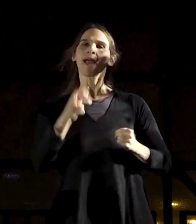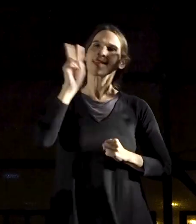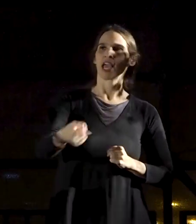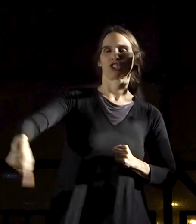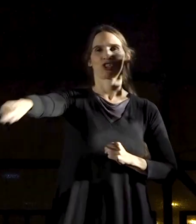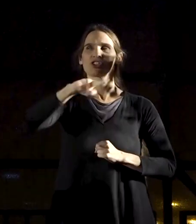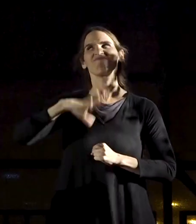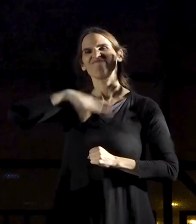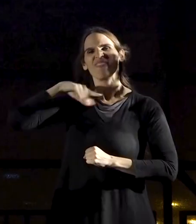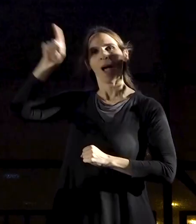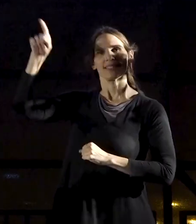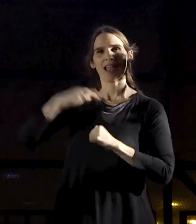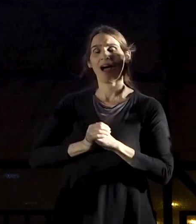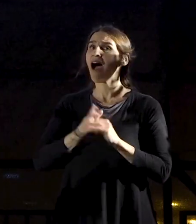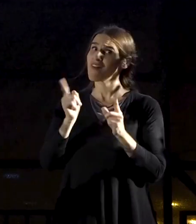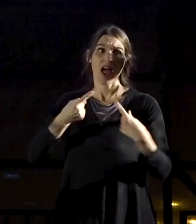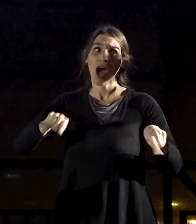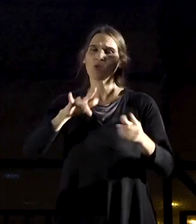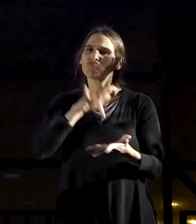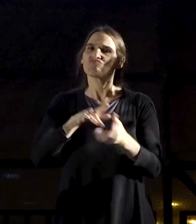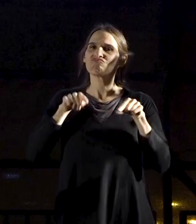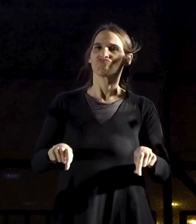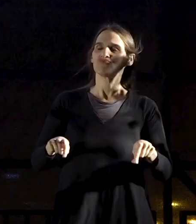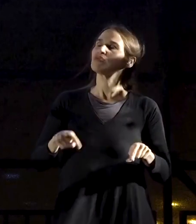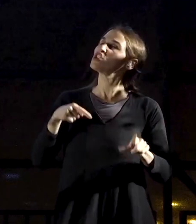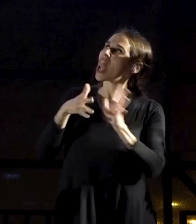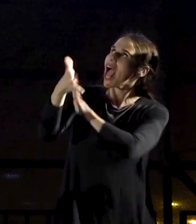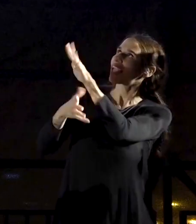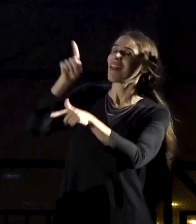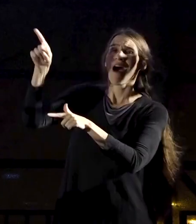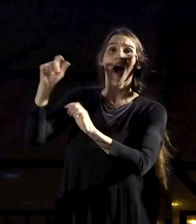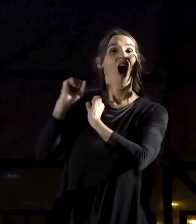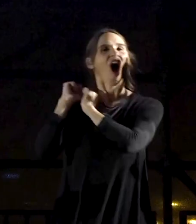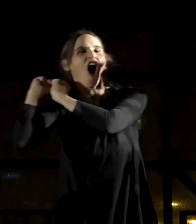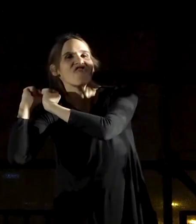But we’re here to tell you: we will not become slaves.